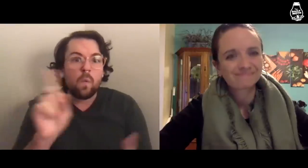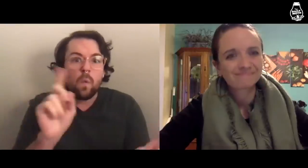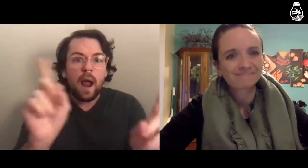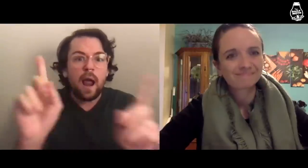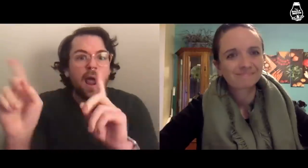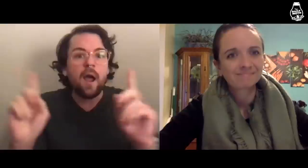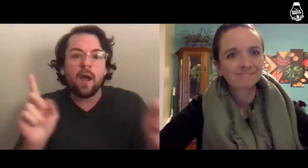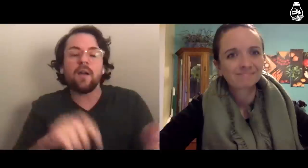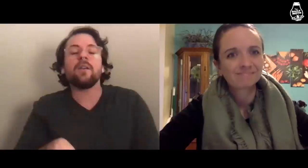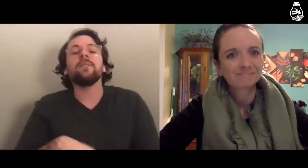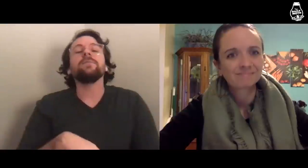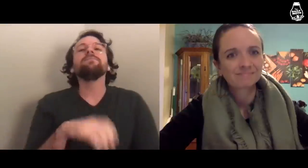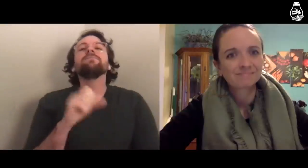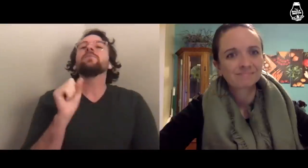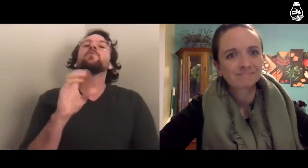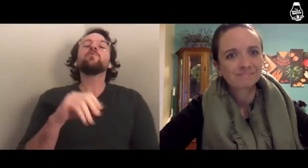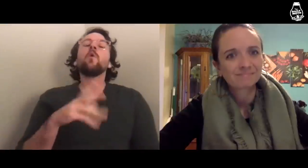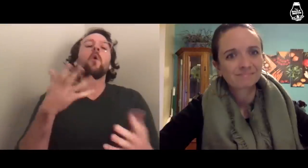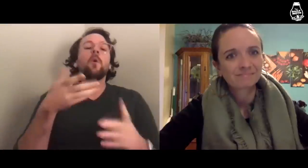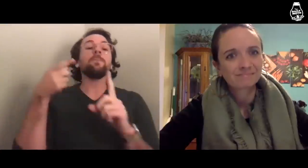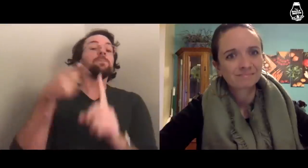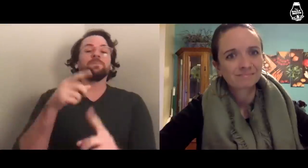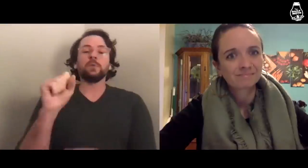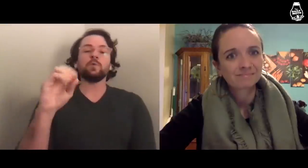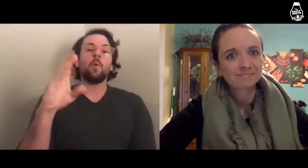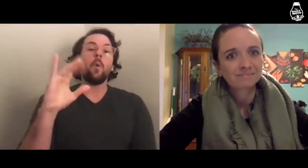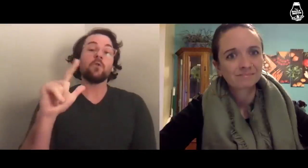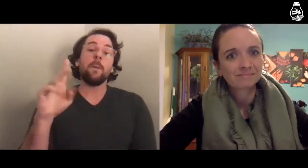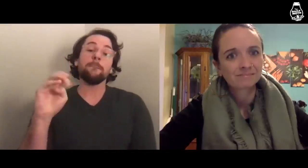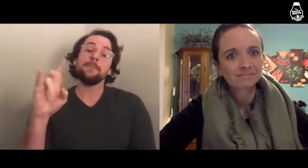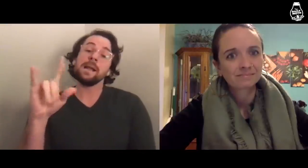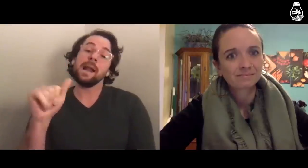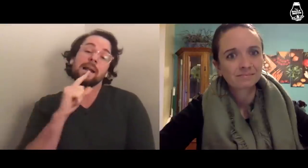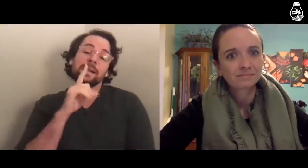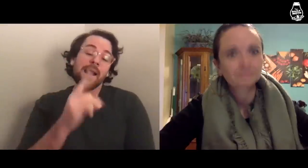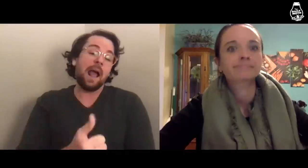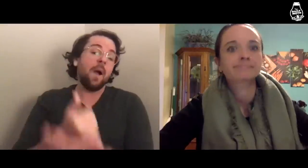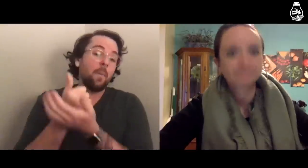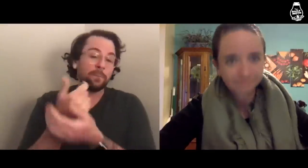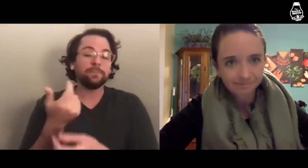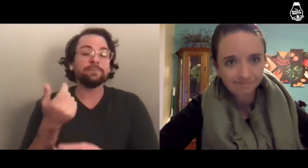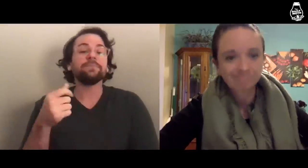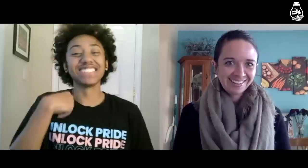Where were they? So, social media did help.